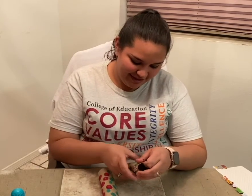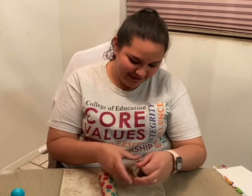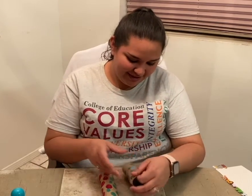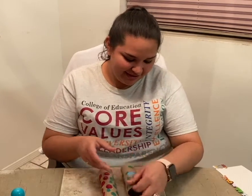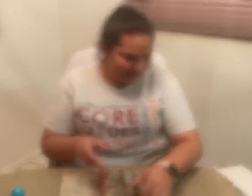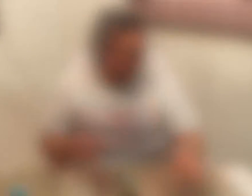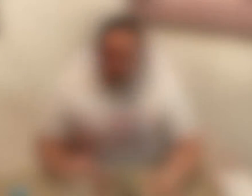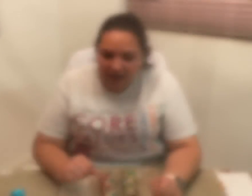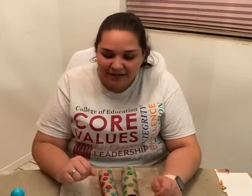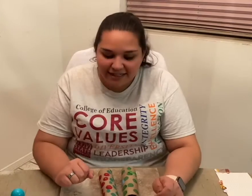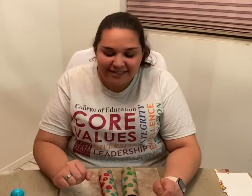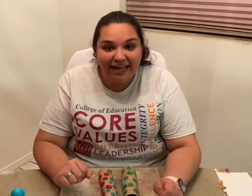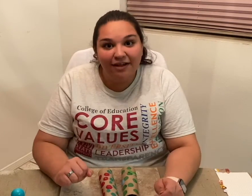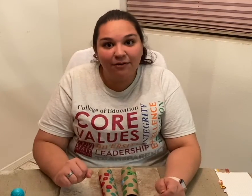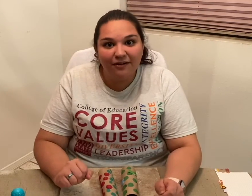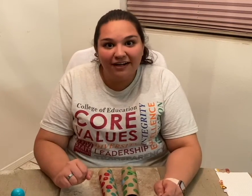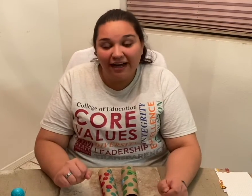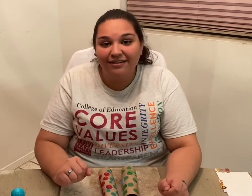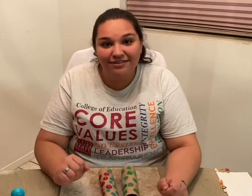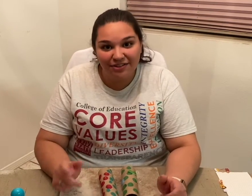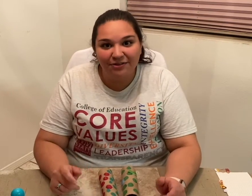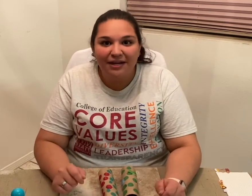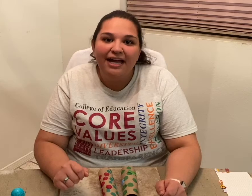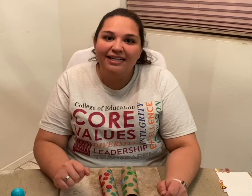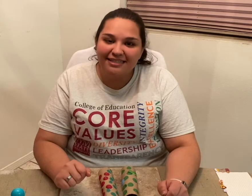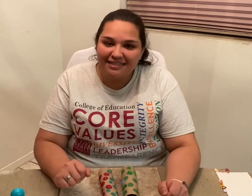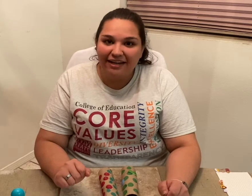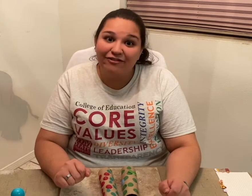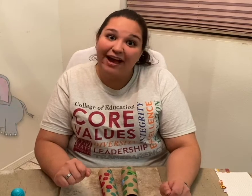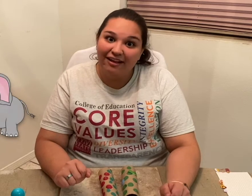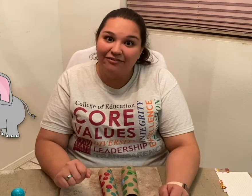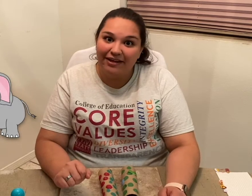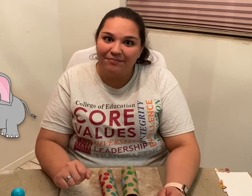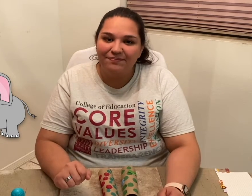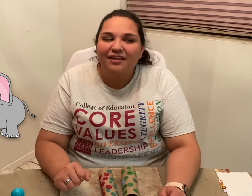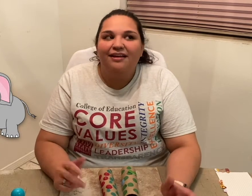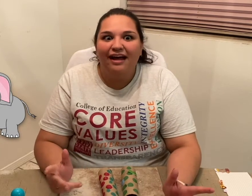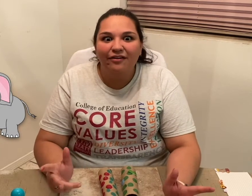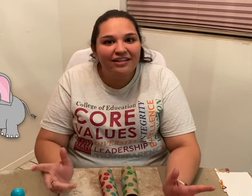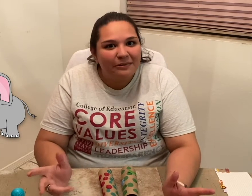Our next sign that we will learn how to do is the sign for "elephant". Now, this one